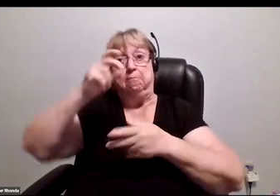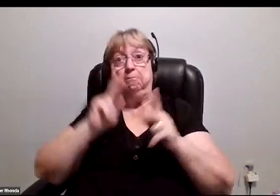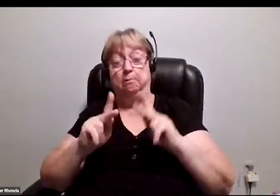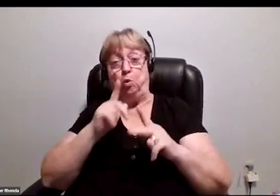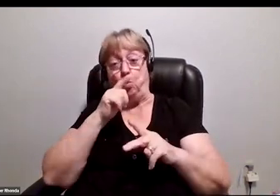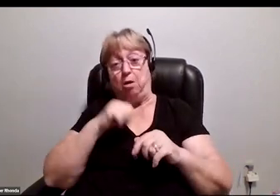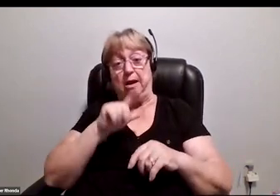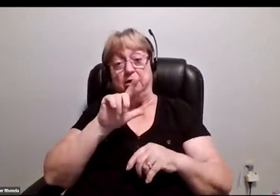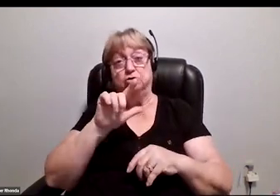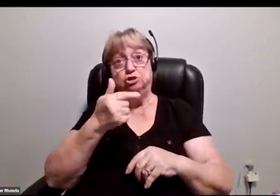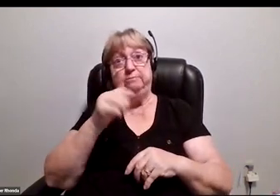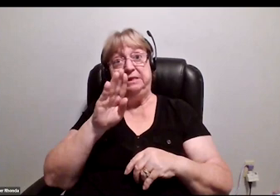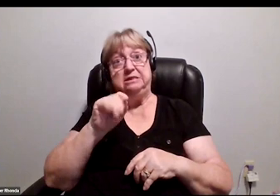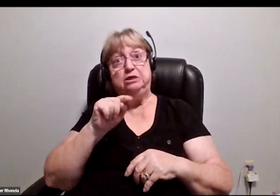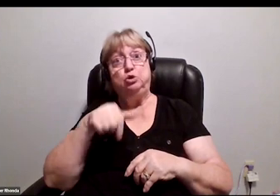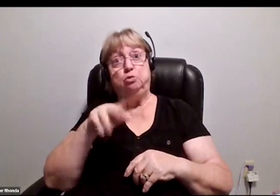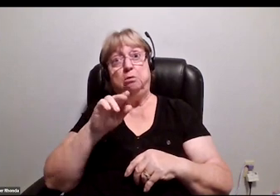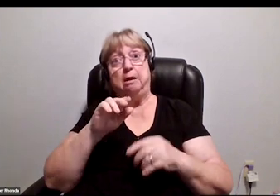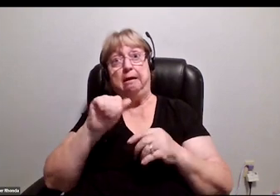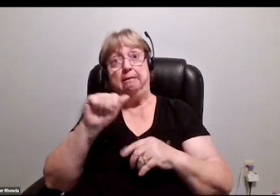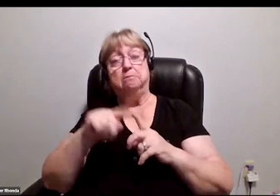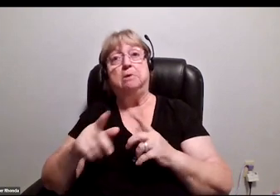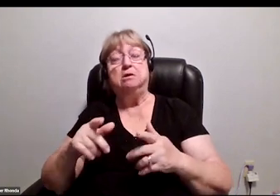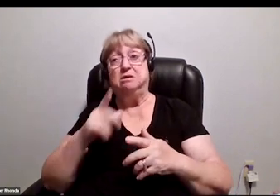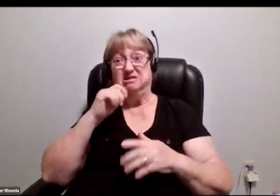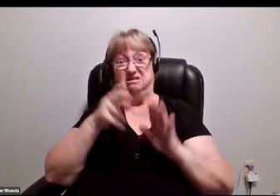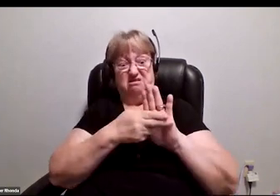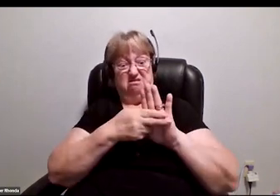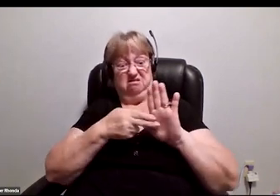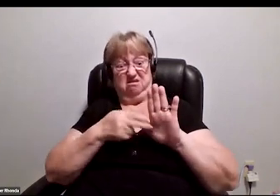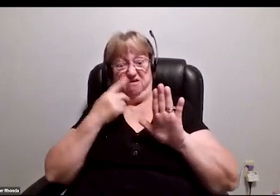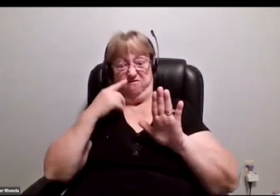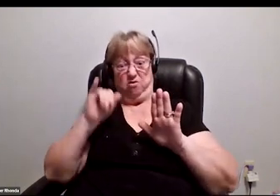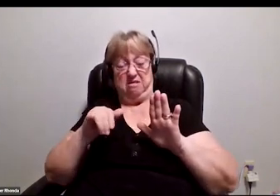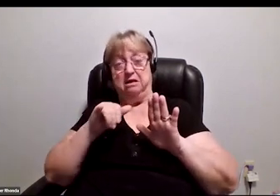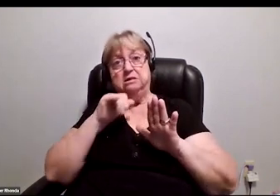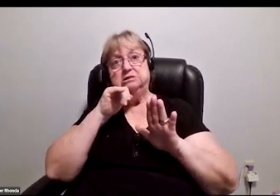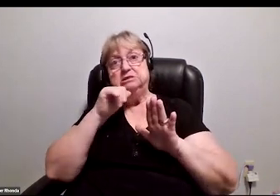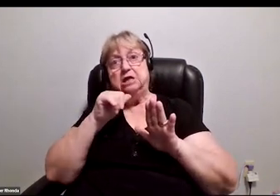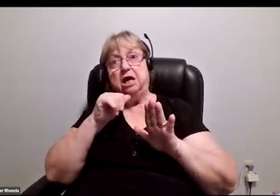who are LGBTQIA because the stigma of being LGBTQIA is not so high anymore